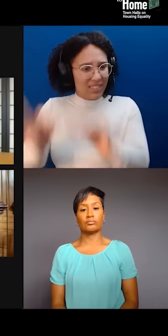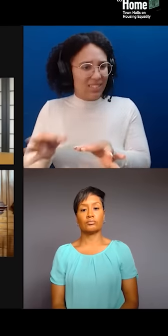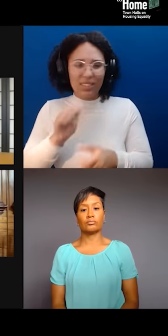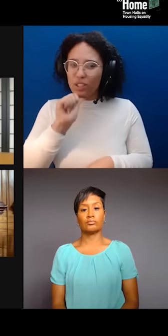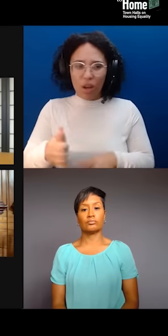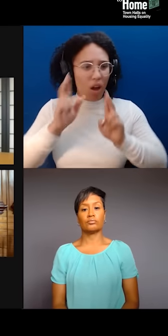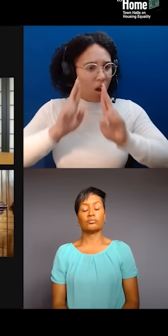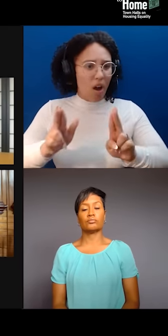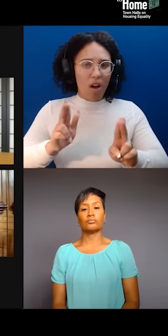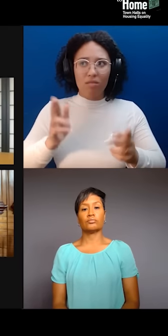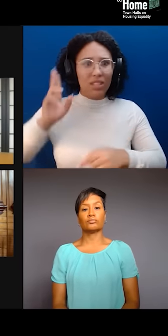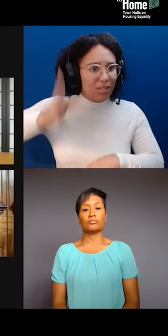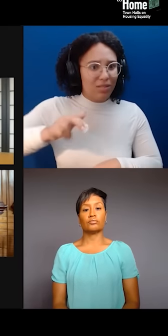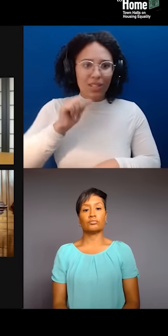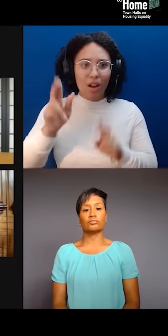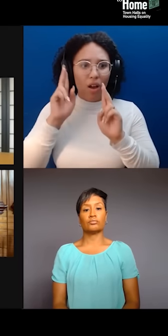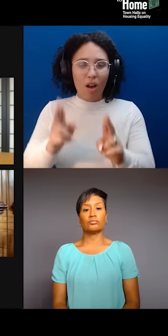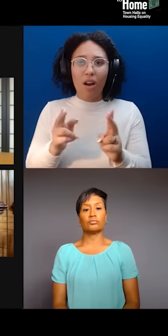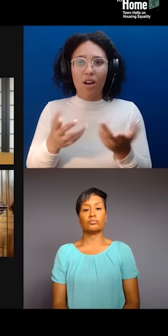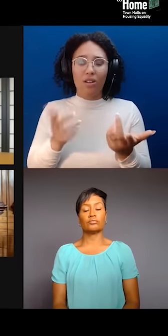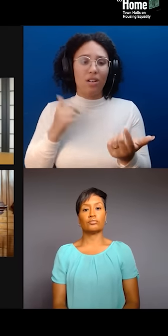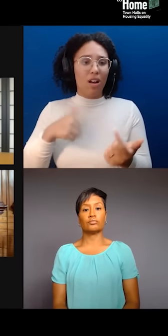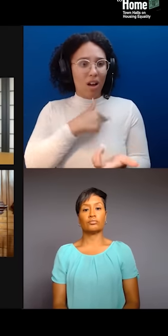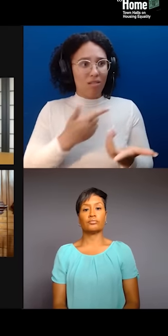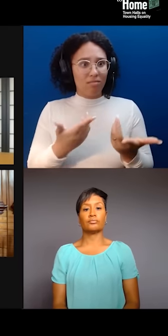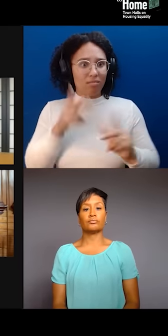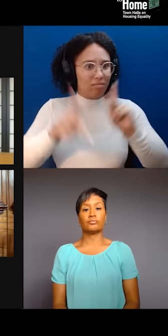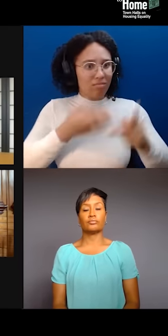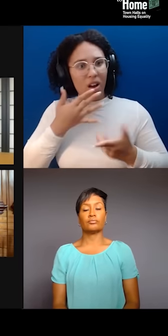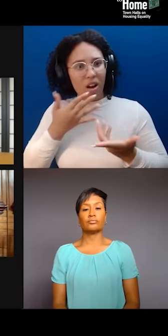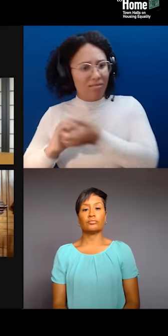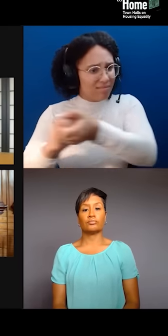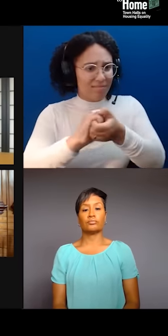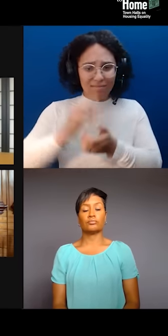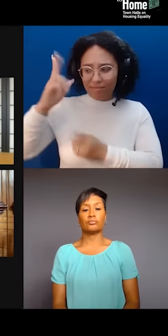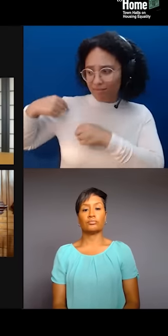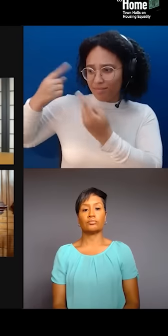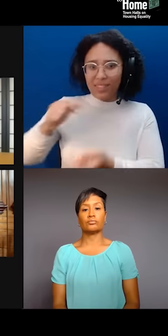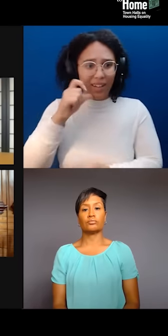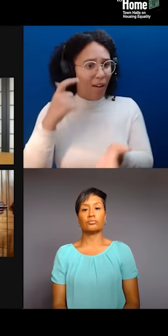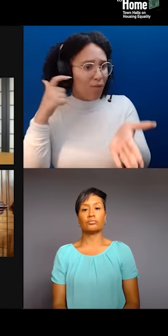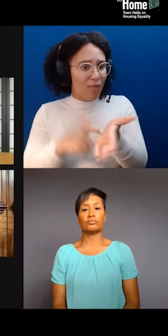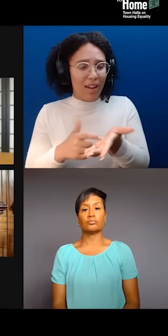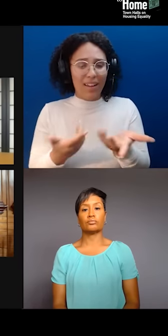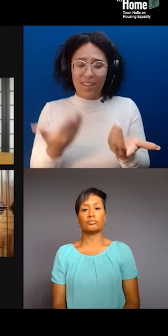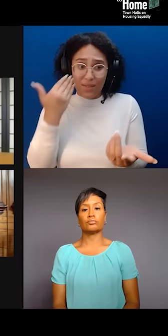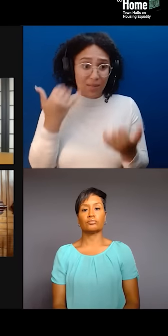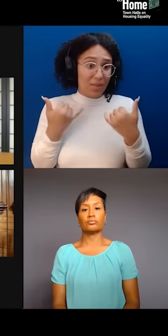My fear is that, you know, the Asians are being seen as sort of the white ascenders, right? But in actuality,